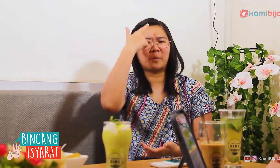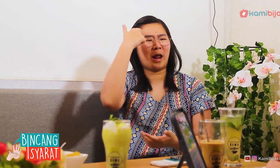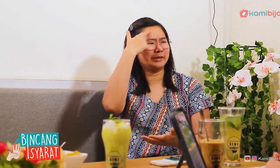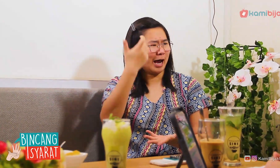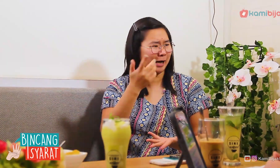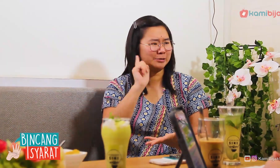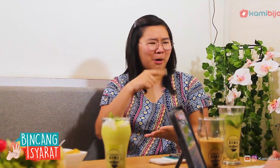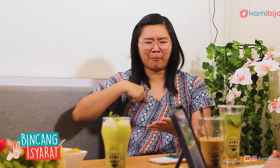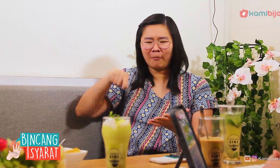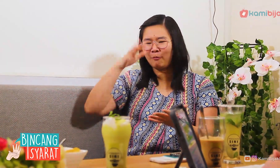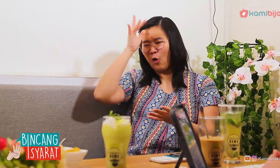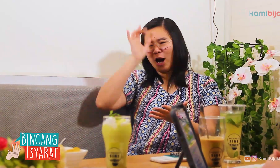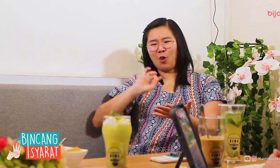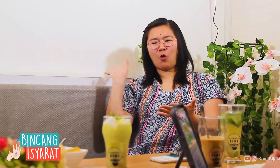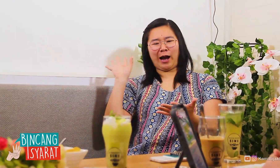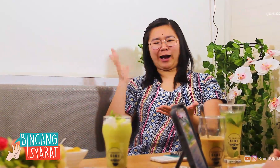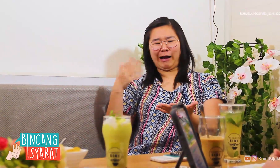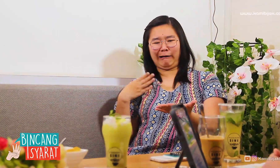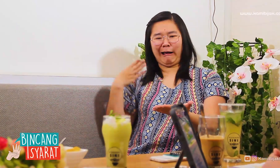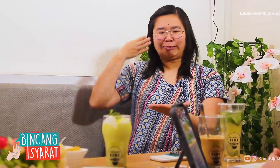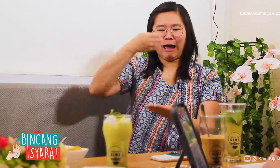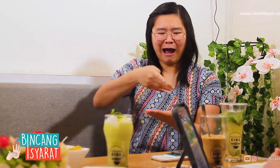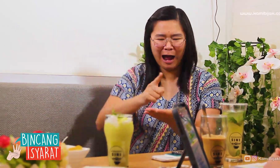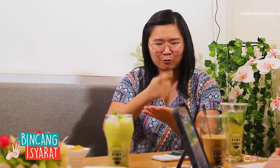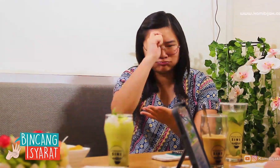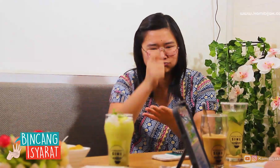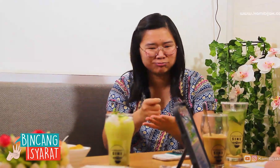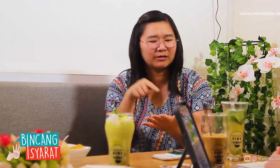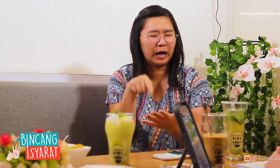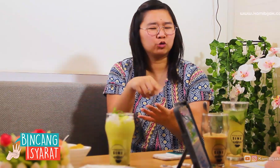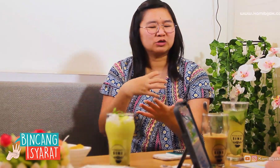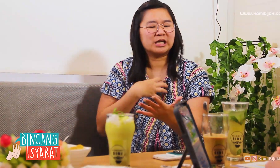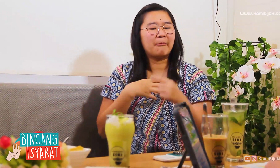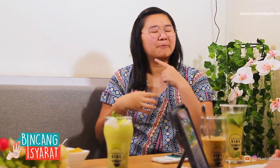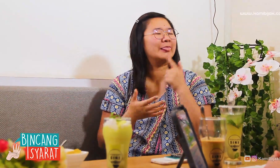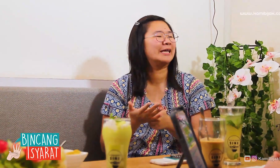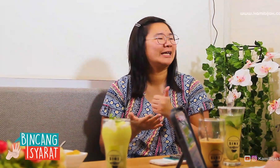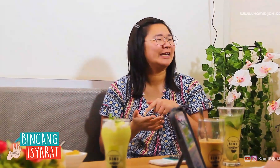We can learn, aren't we outsiders who come shere? Must respect. The most important is our attitude.